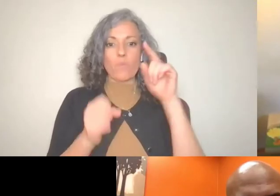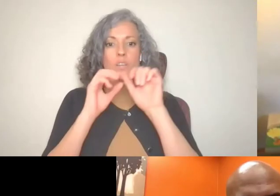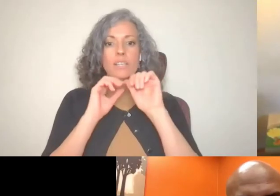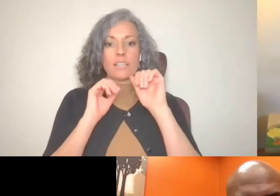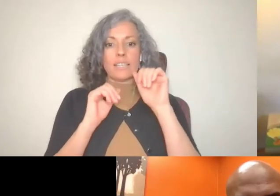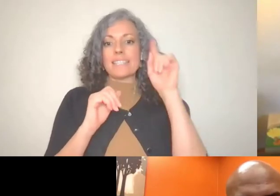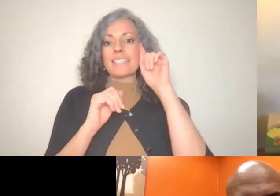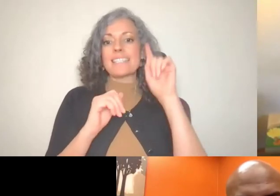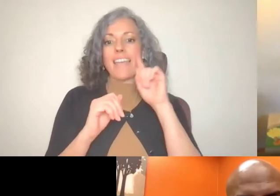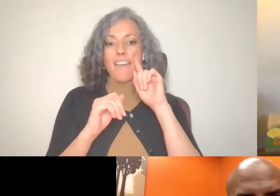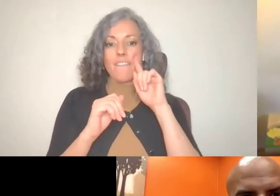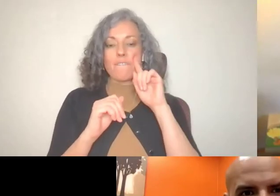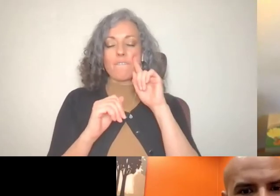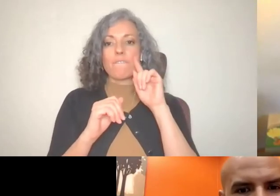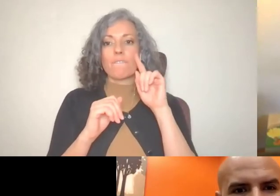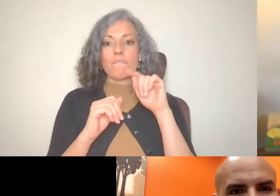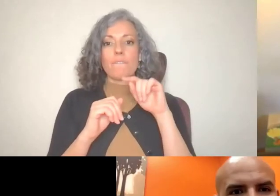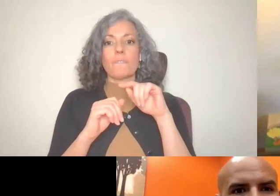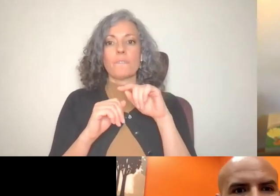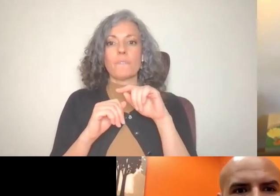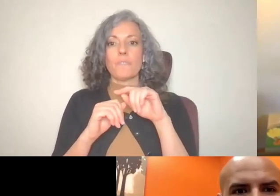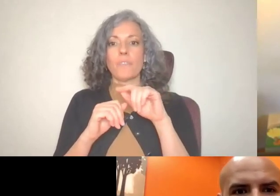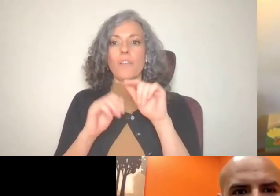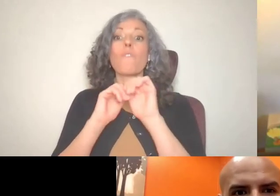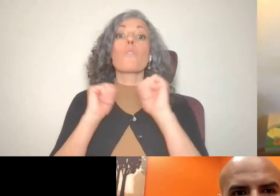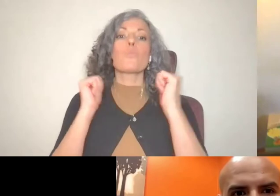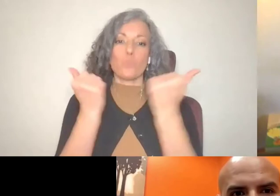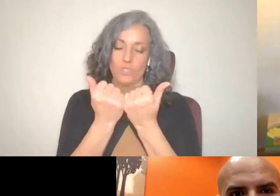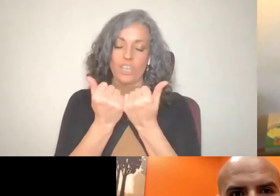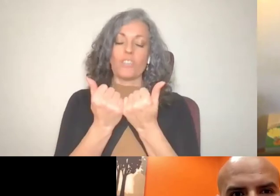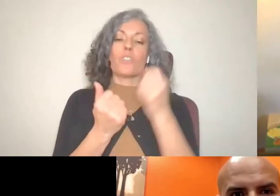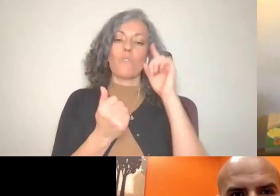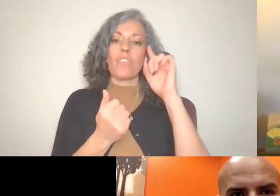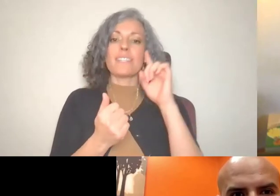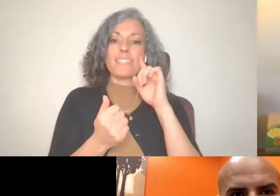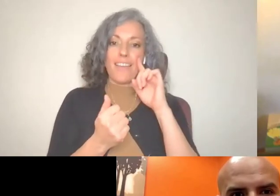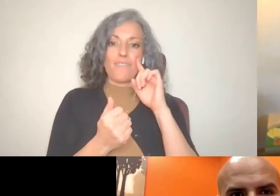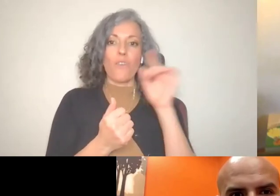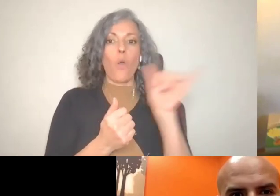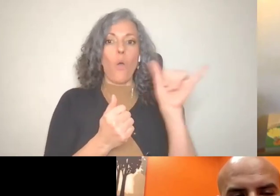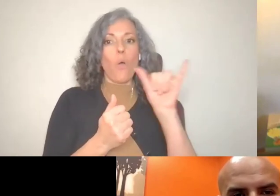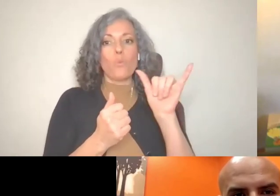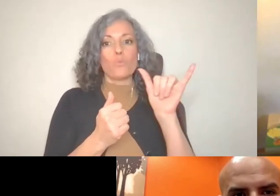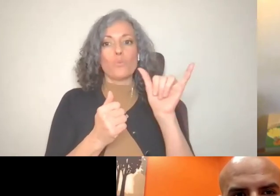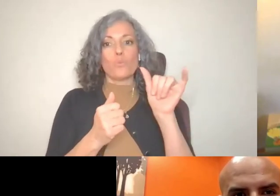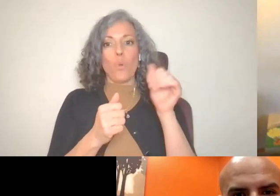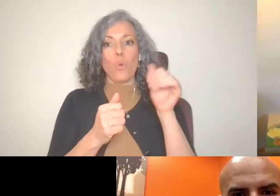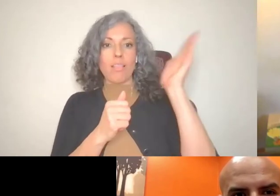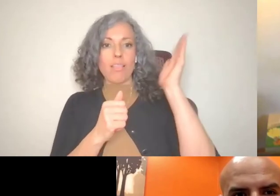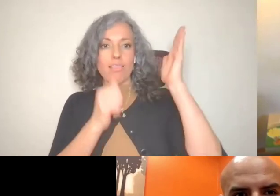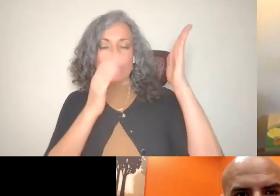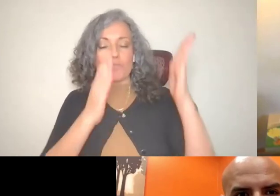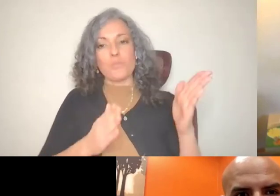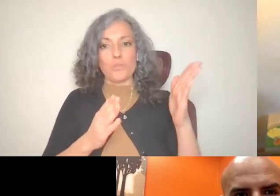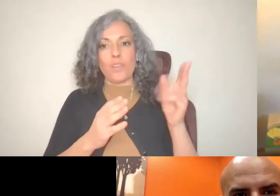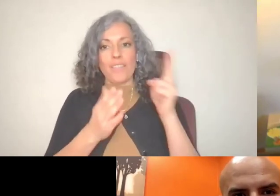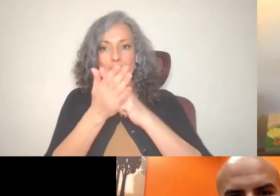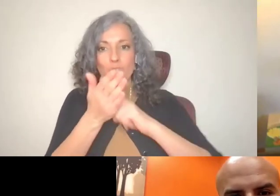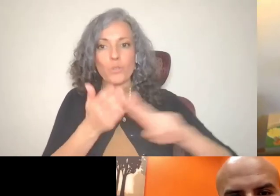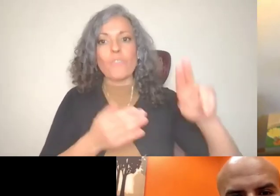End to the Texas Association of the desk and also a lecture or two, at the University of Texas, Rio Grande Valley.